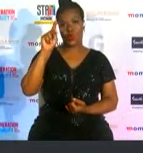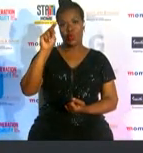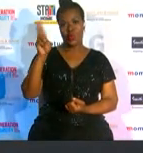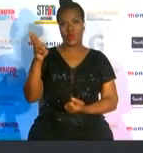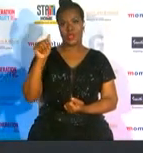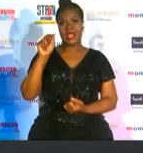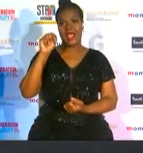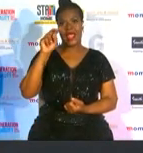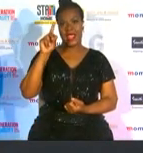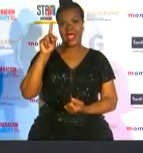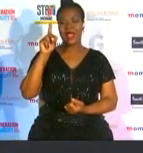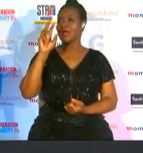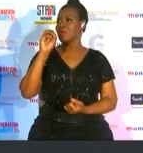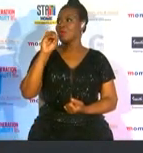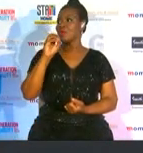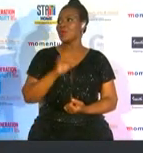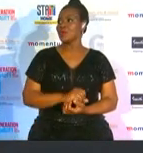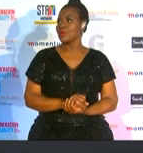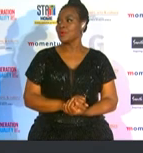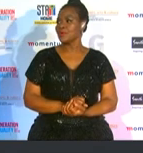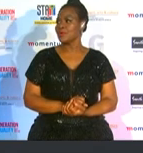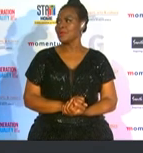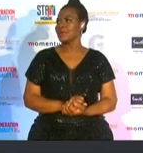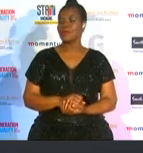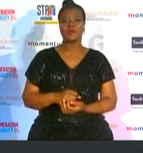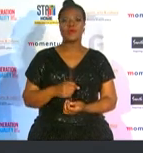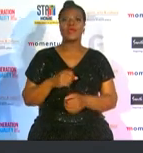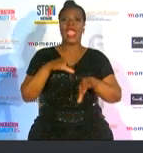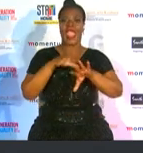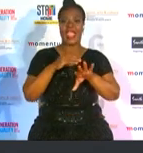no nutando is a 31 year old adaptive surfer from kaelicha who won